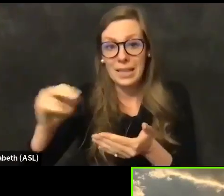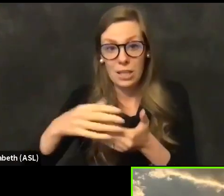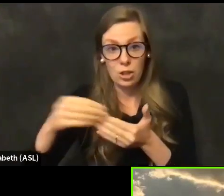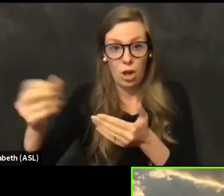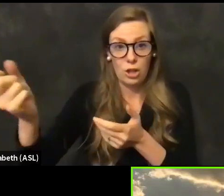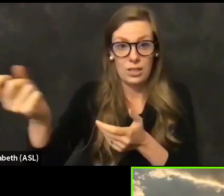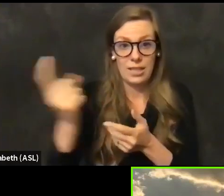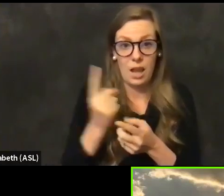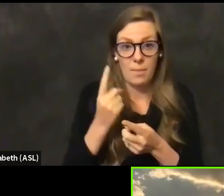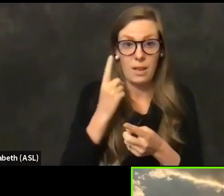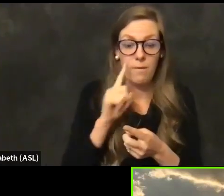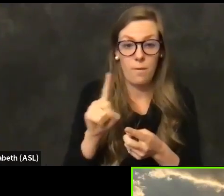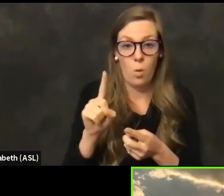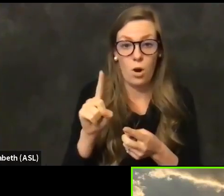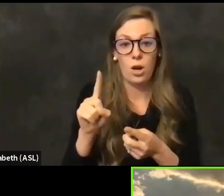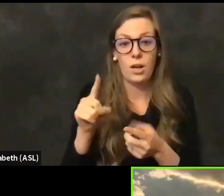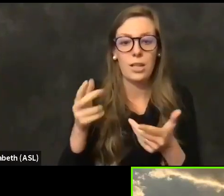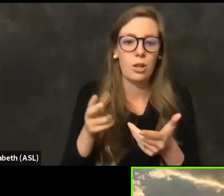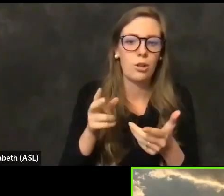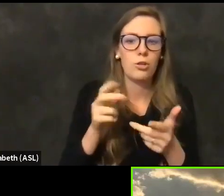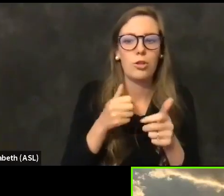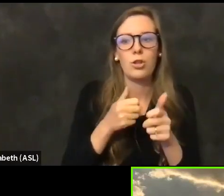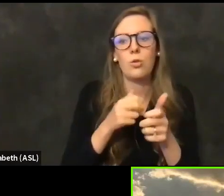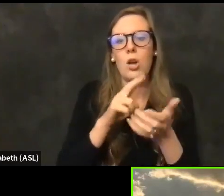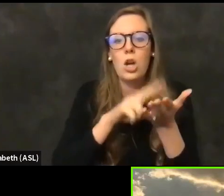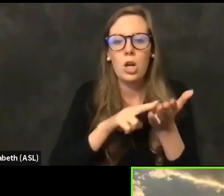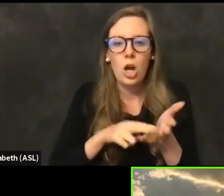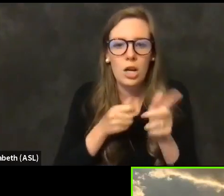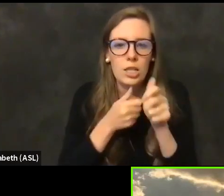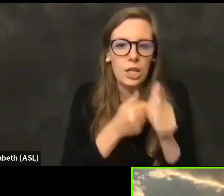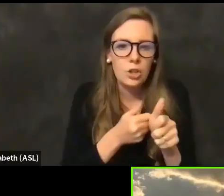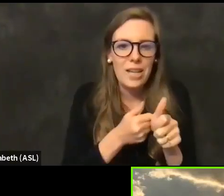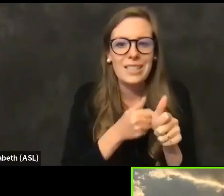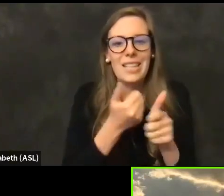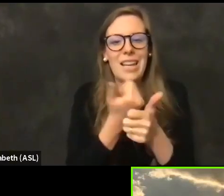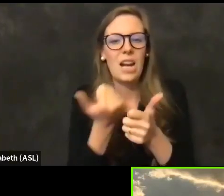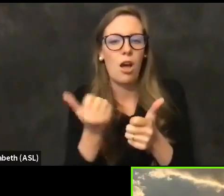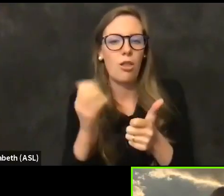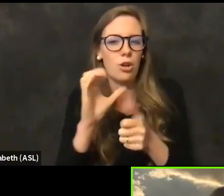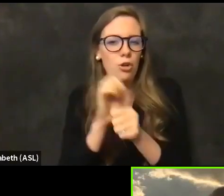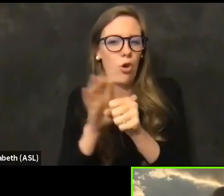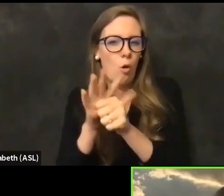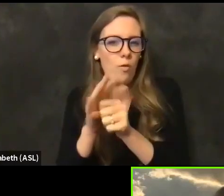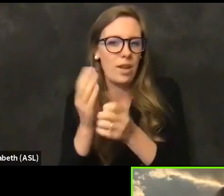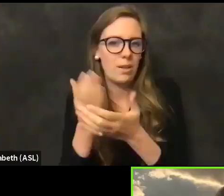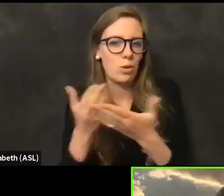contact tracing, testing and other covid related activities. We don't know the exact timeline of when